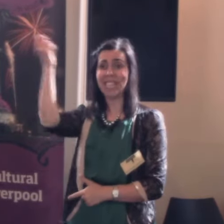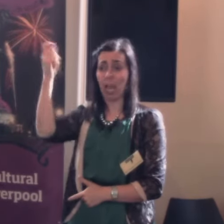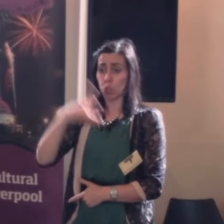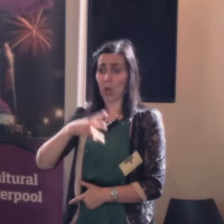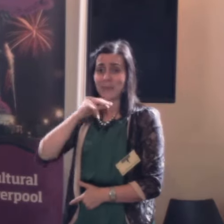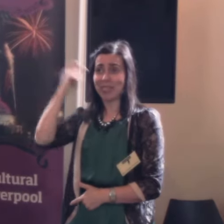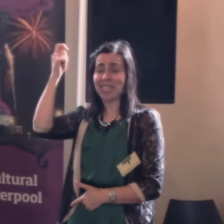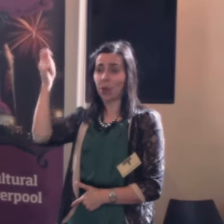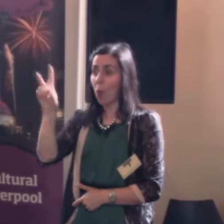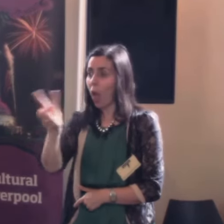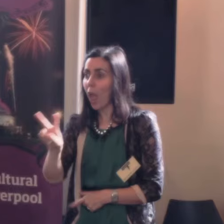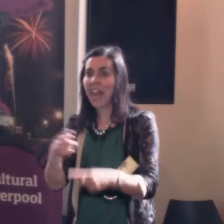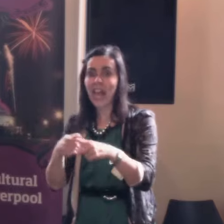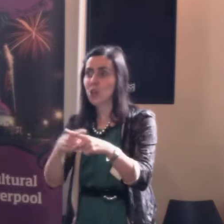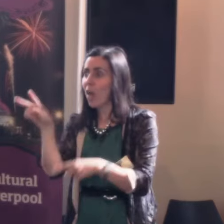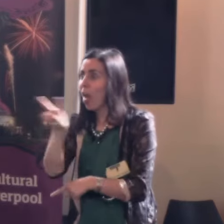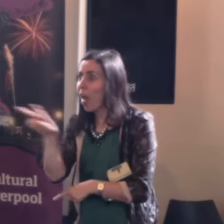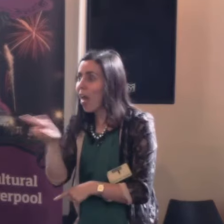and the announcements were in English, so I knew what was going on